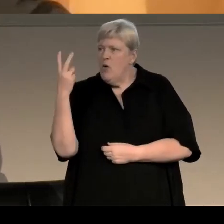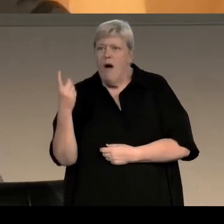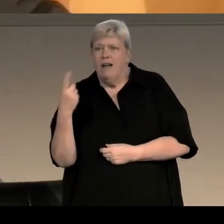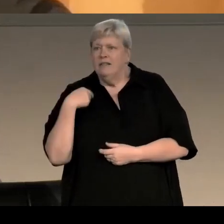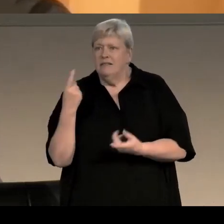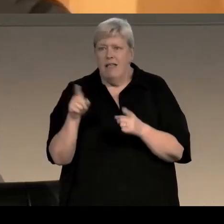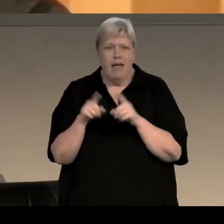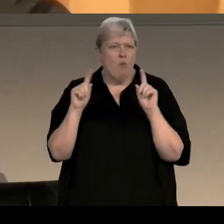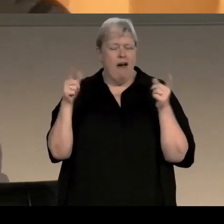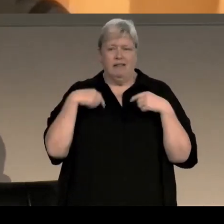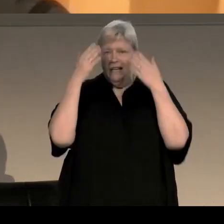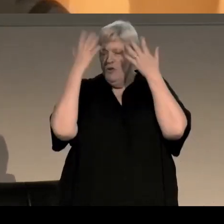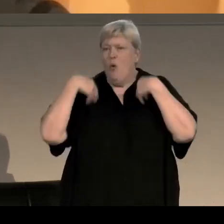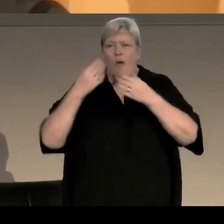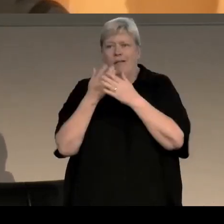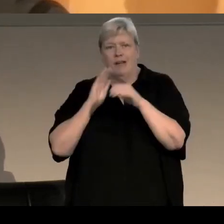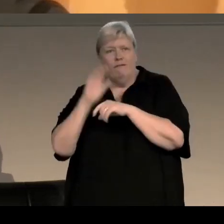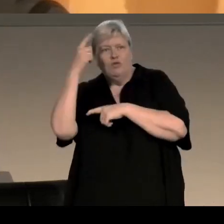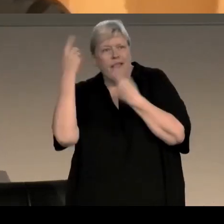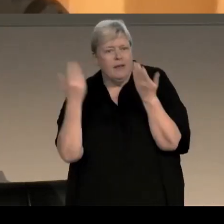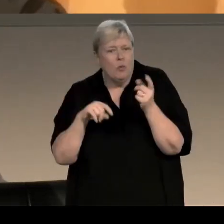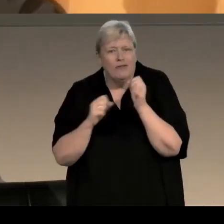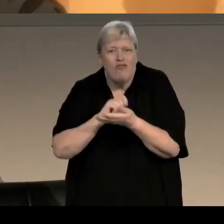so I had no idea what kind of book to write, that would sit,